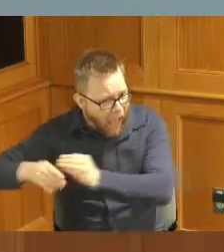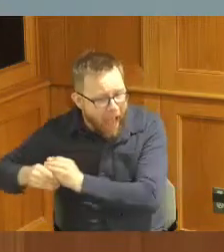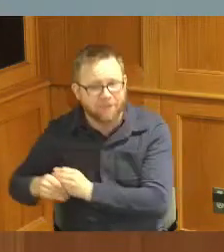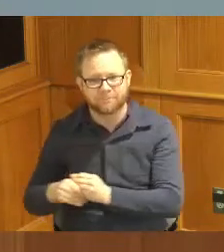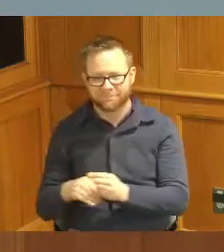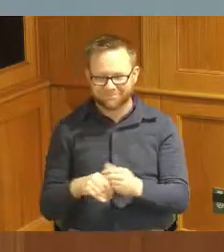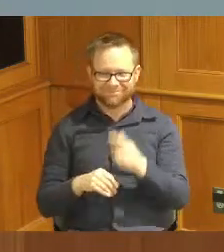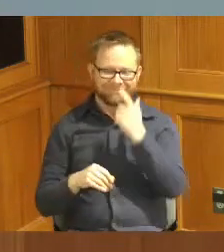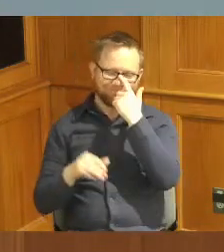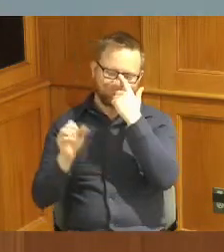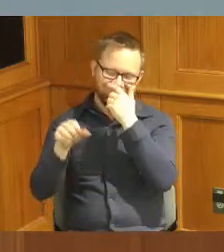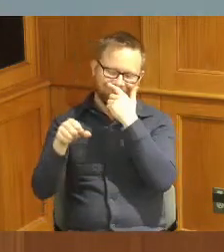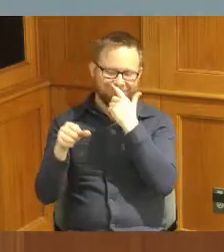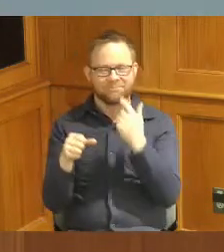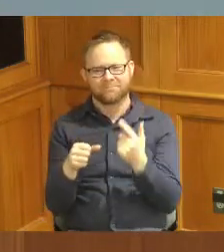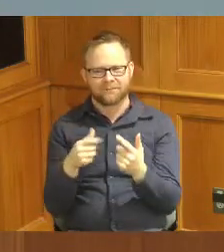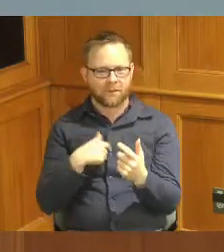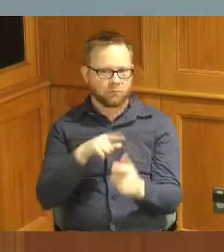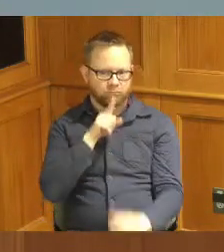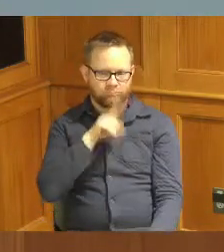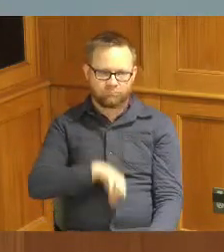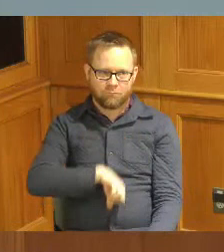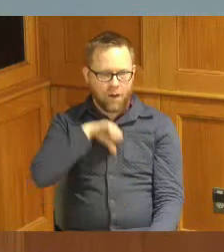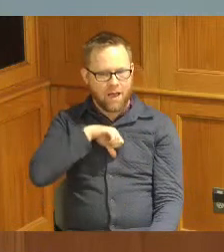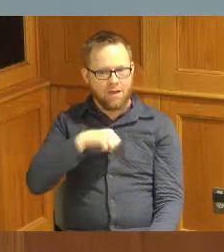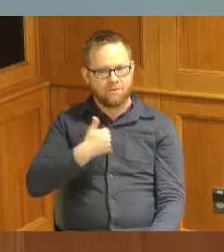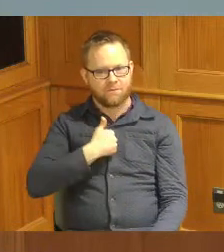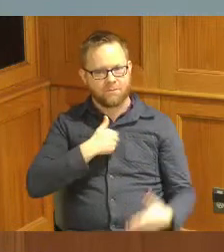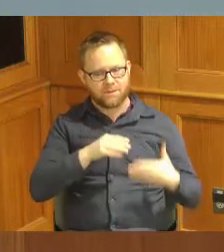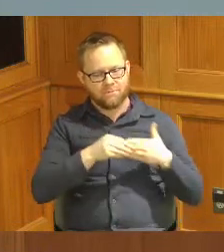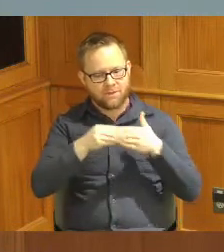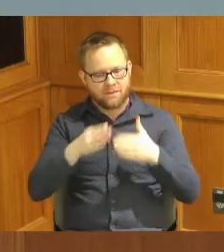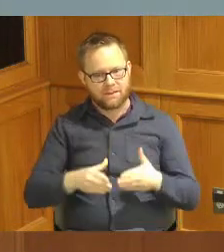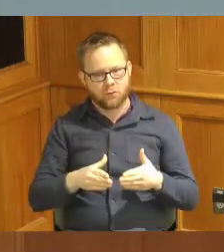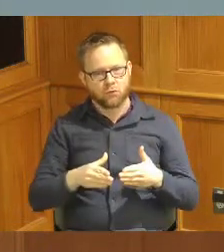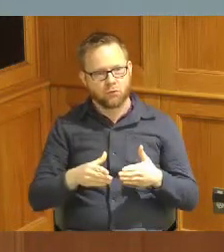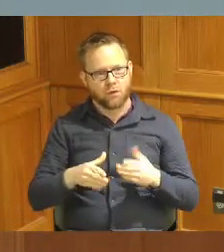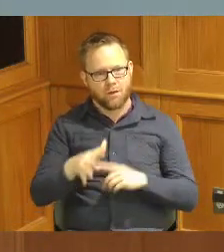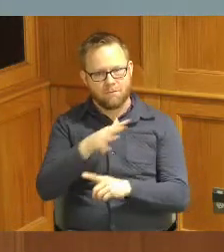so yeah it's just I'm really proud to be the leader of environmental department and